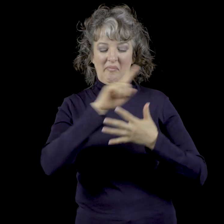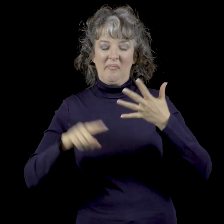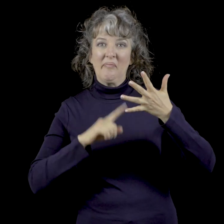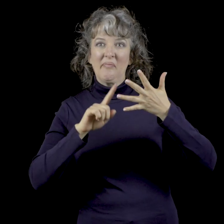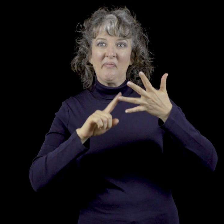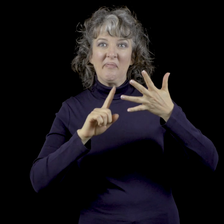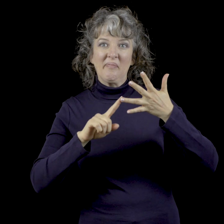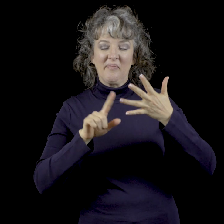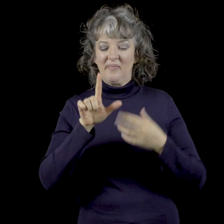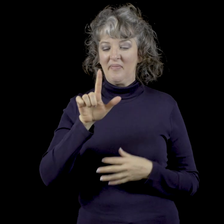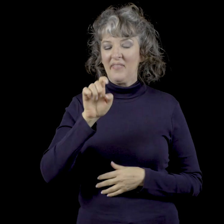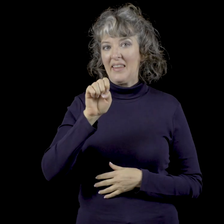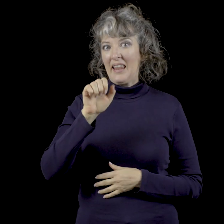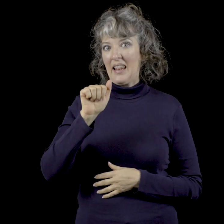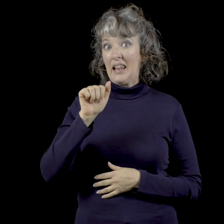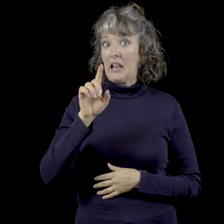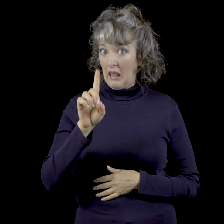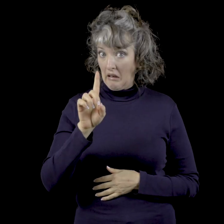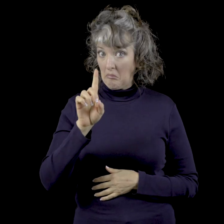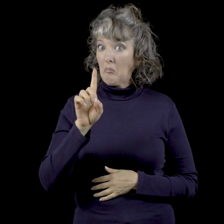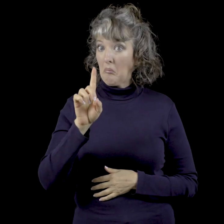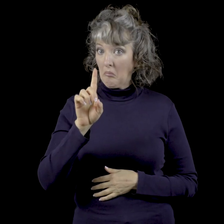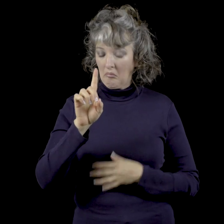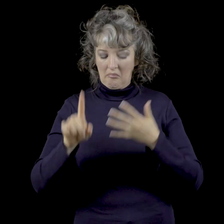Trois would be lead.